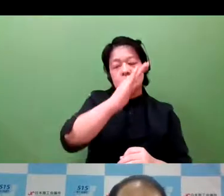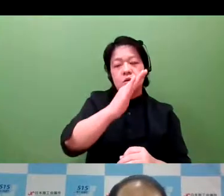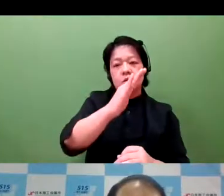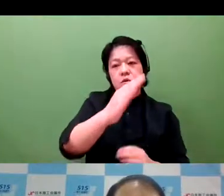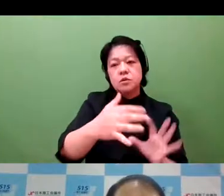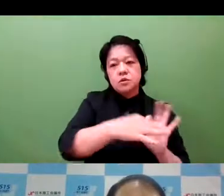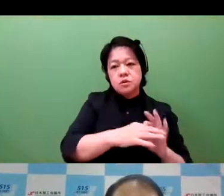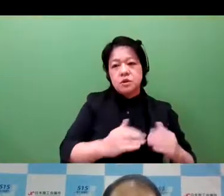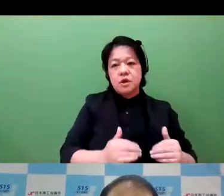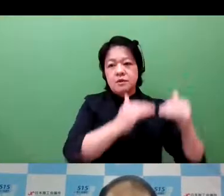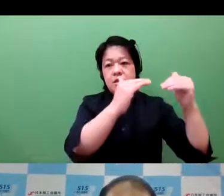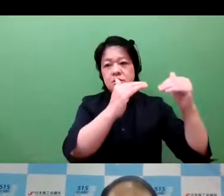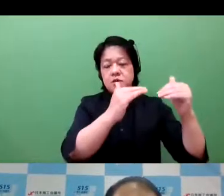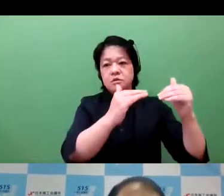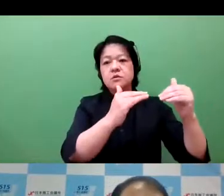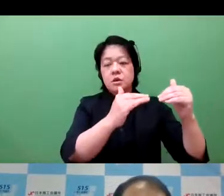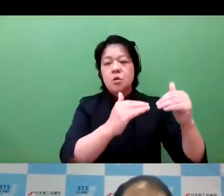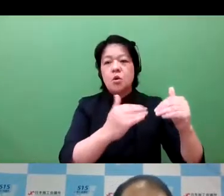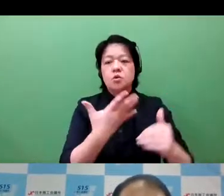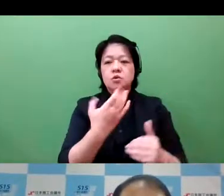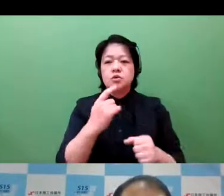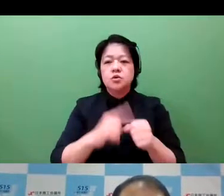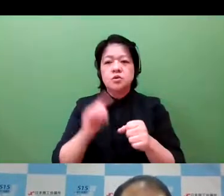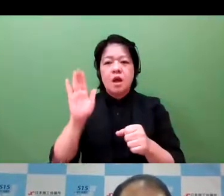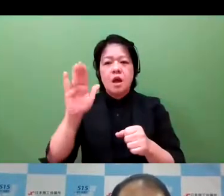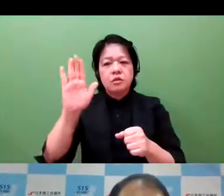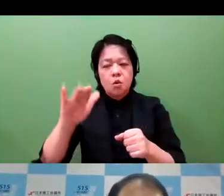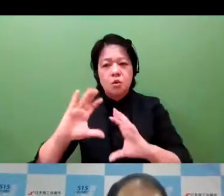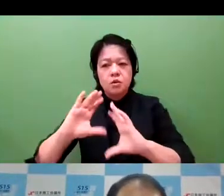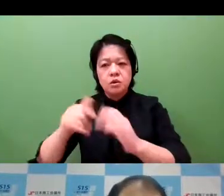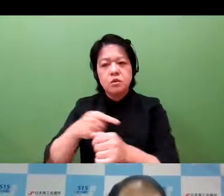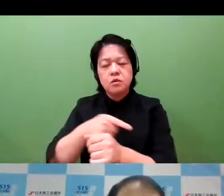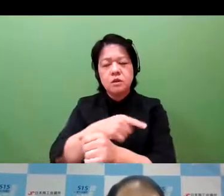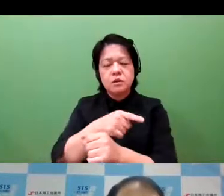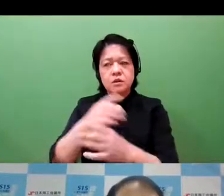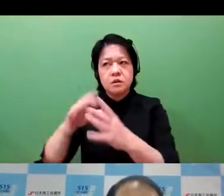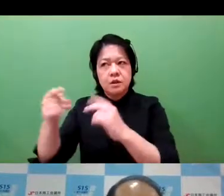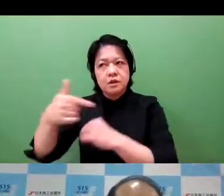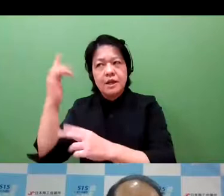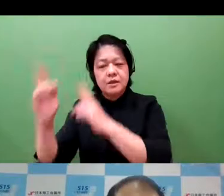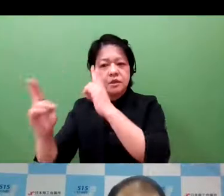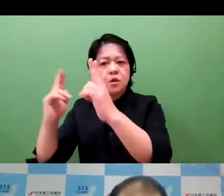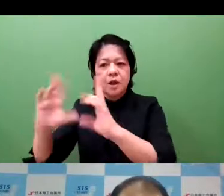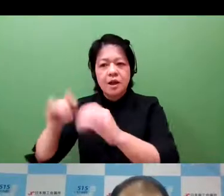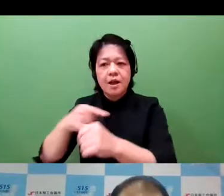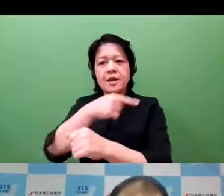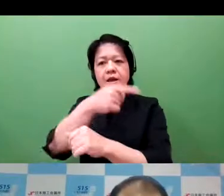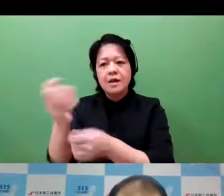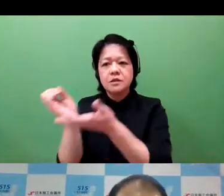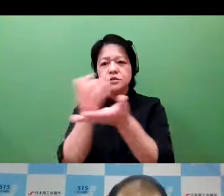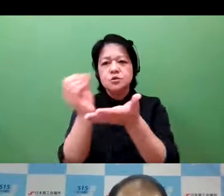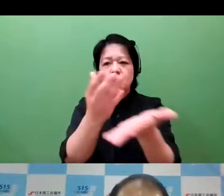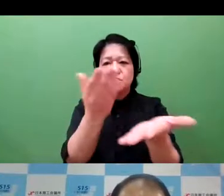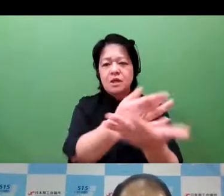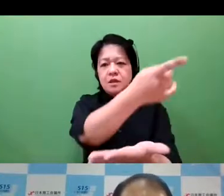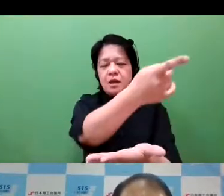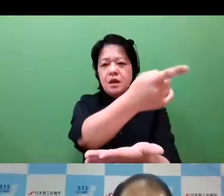is really to help the growth of the large companies and to have contributed to the international competitors